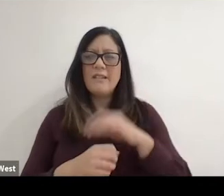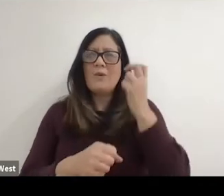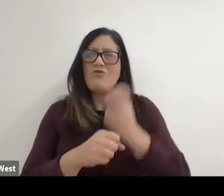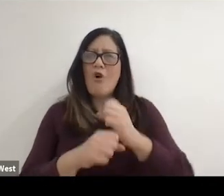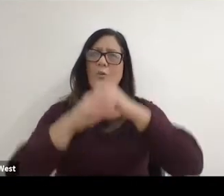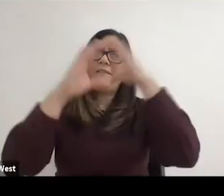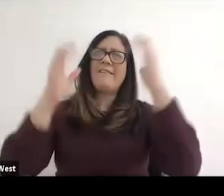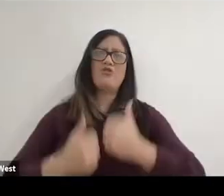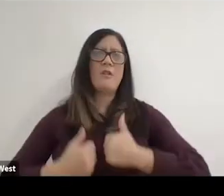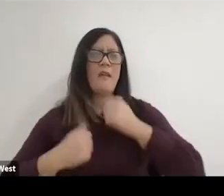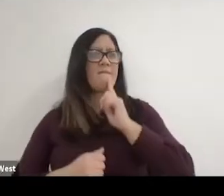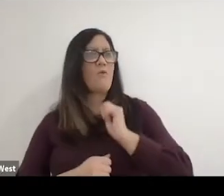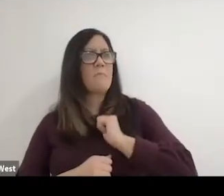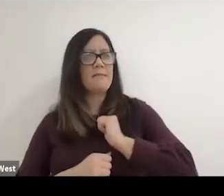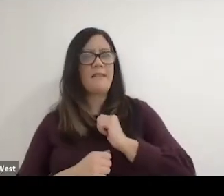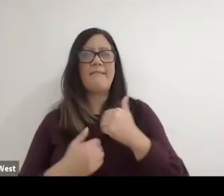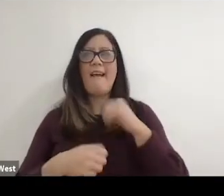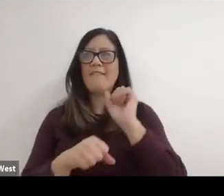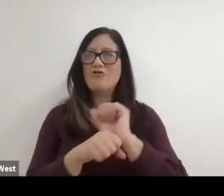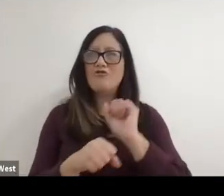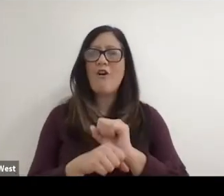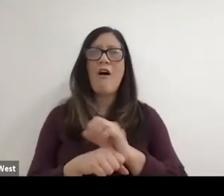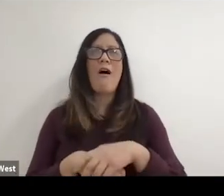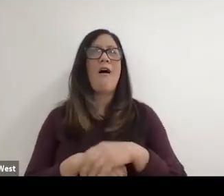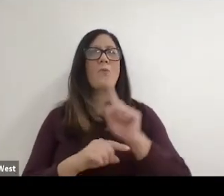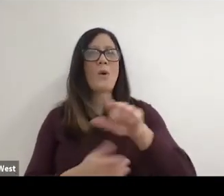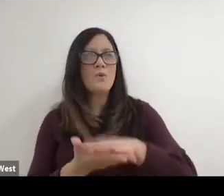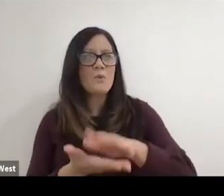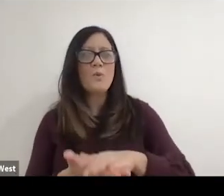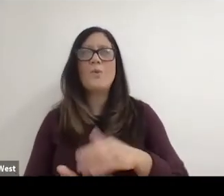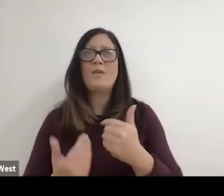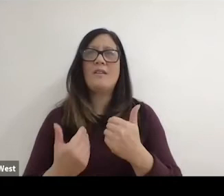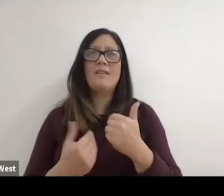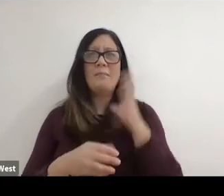a life for myself of going to college. Having a job, getting involved in sport without